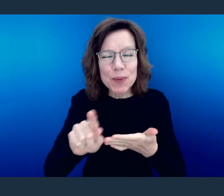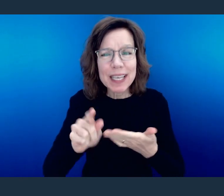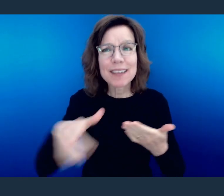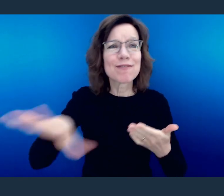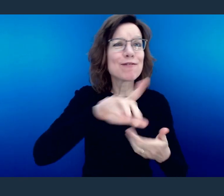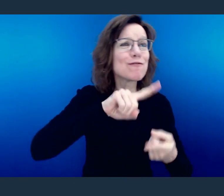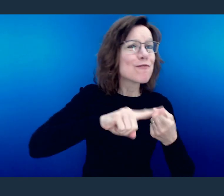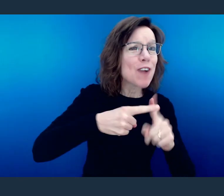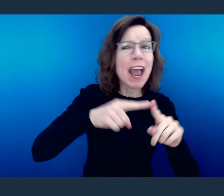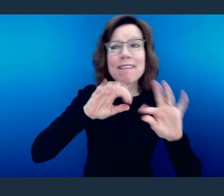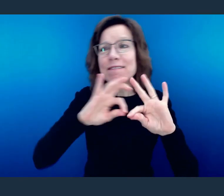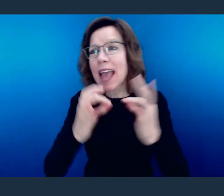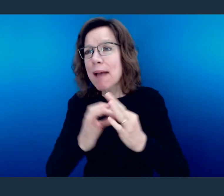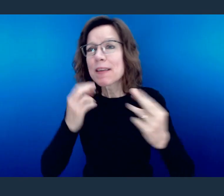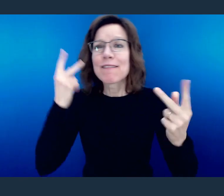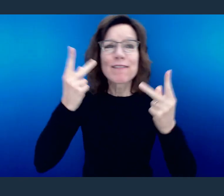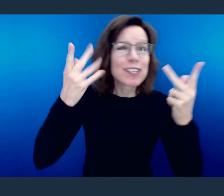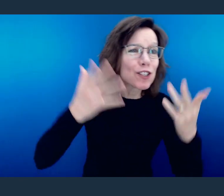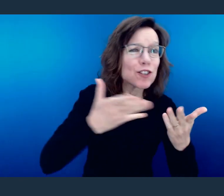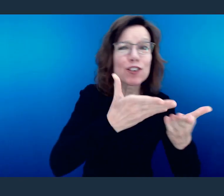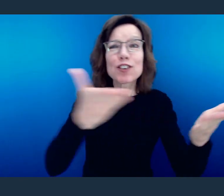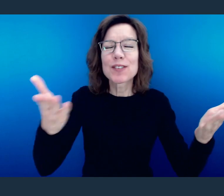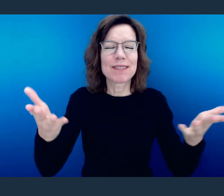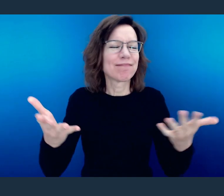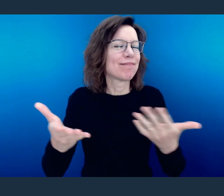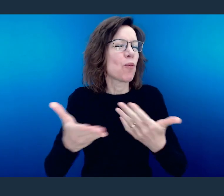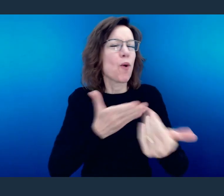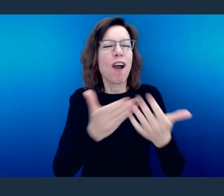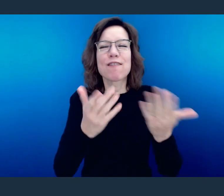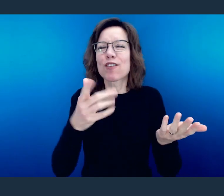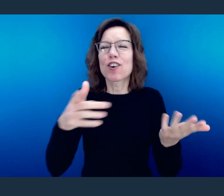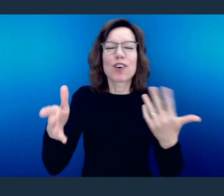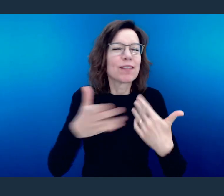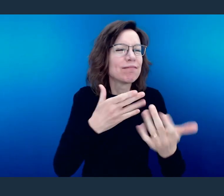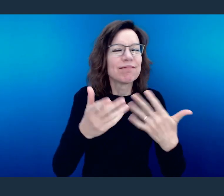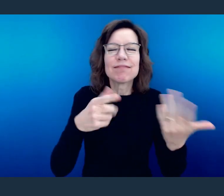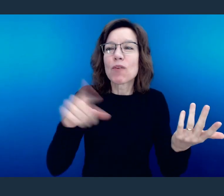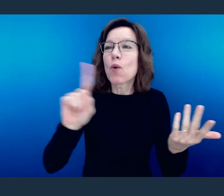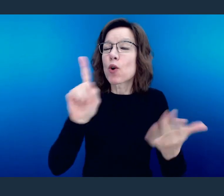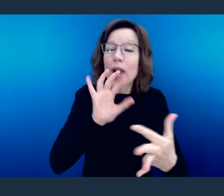For my friends, family, guests, visitors, whatever your status is or your connection